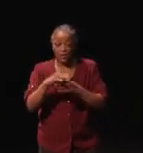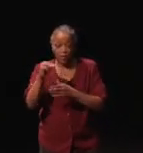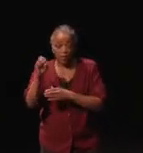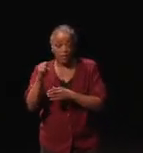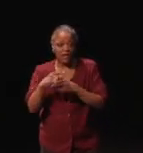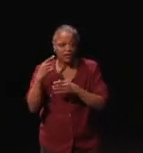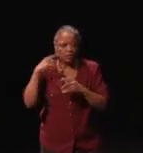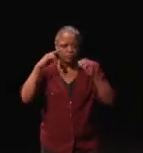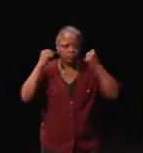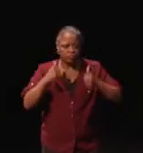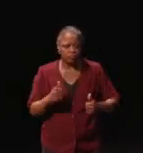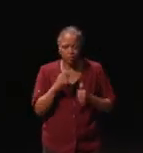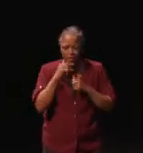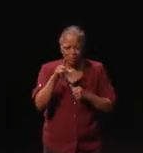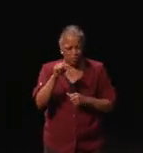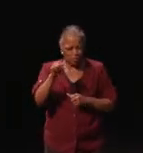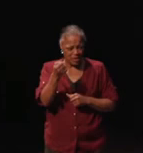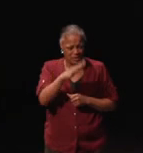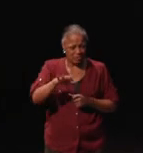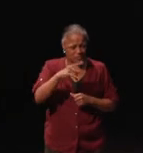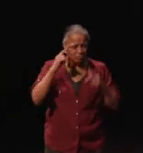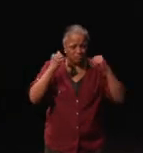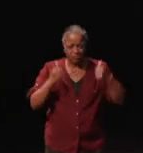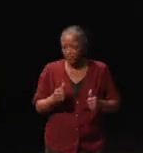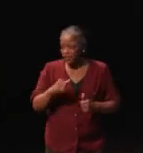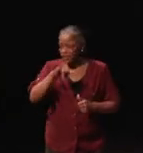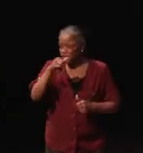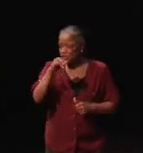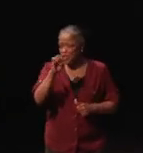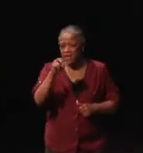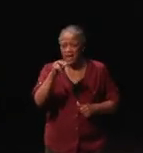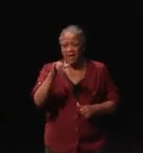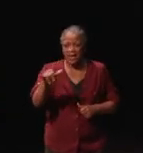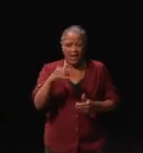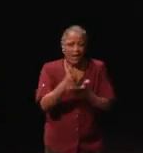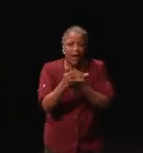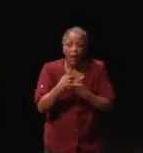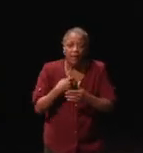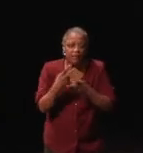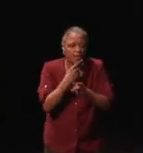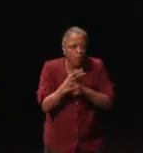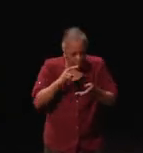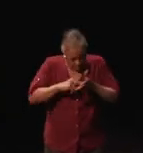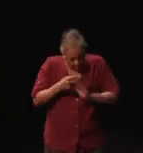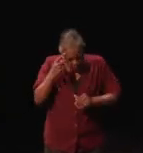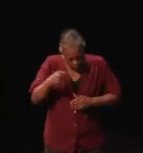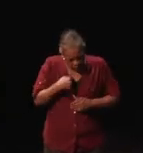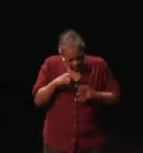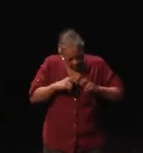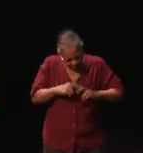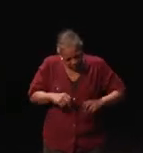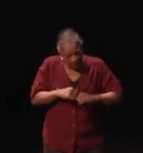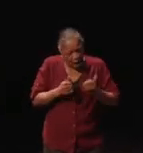I started losing my hearing in my 20s, she helped me figure out what this means for me and how to basically get past this.